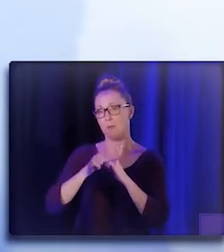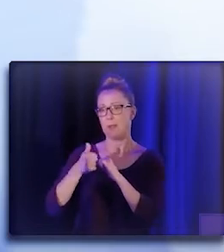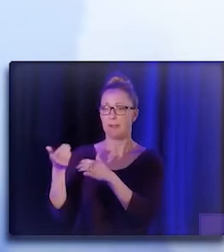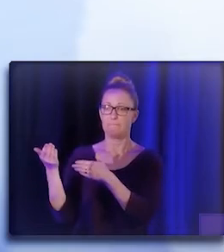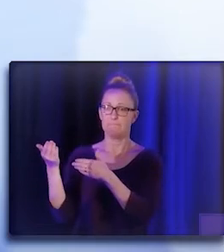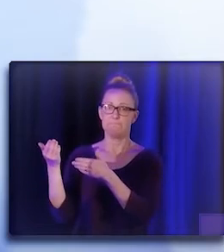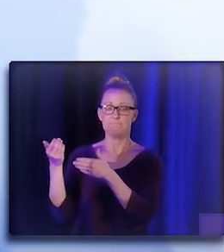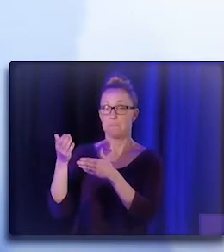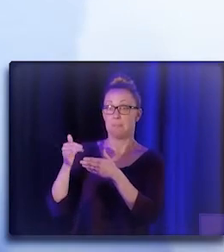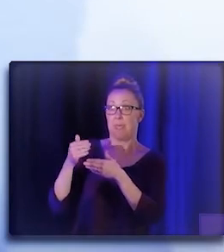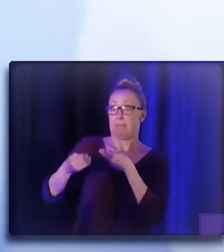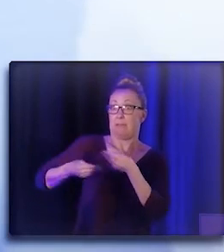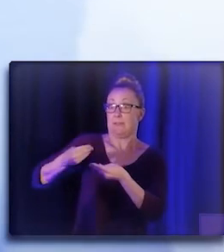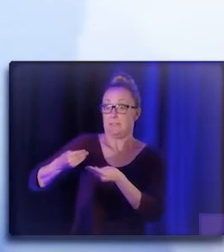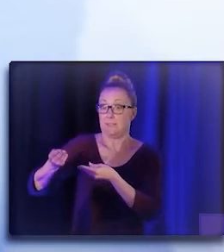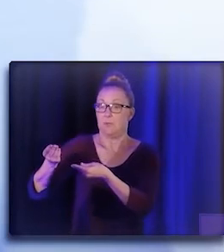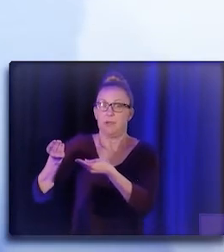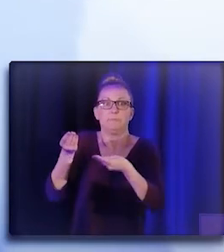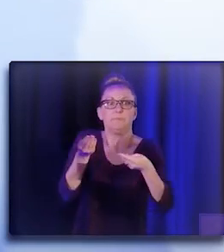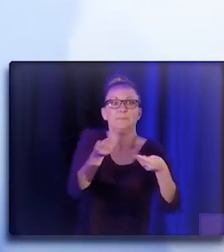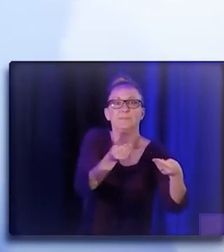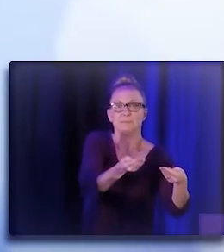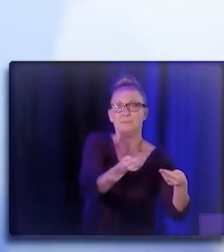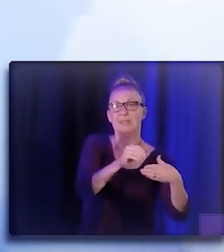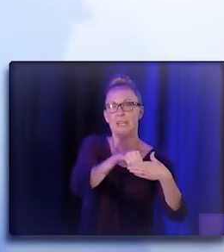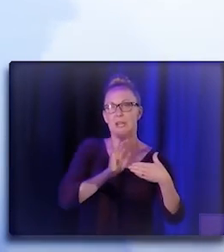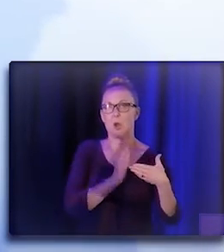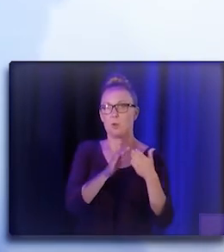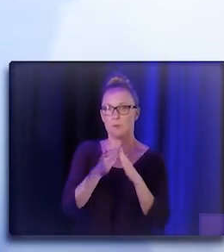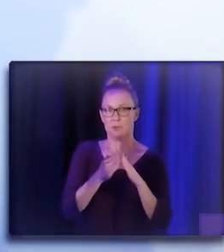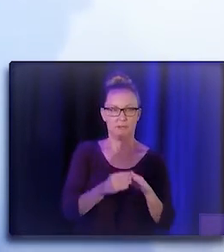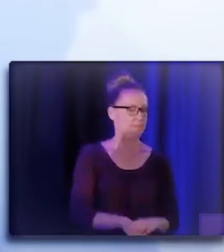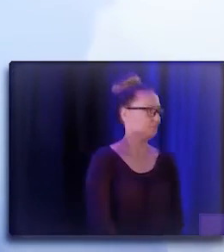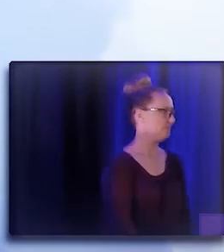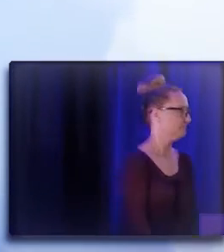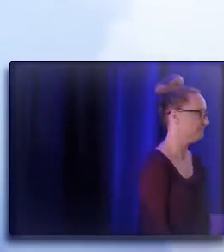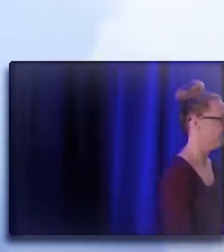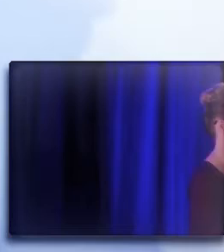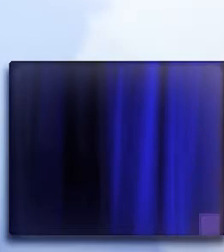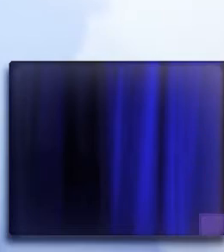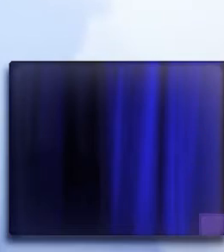in regards to the work that they do. Why we are here, because we want to transform our communities